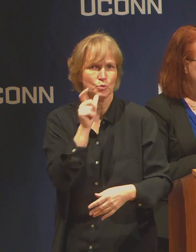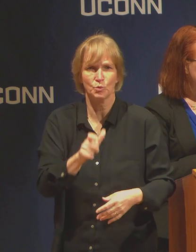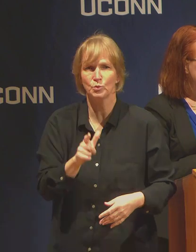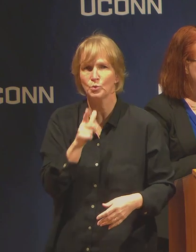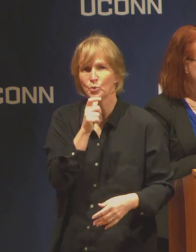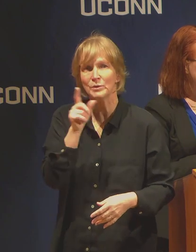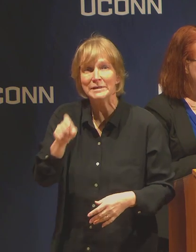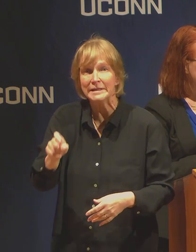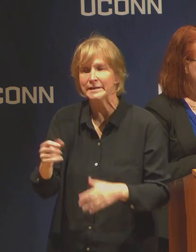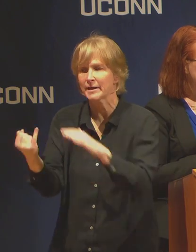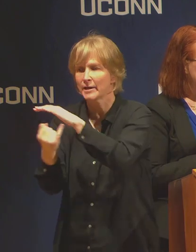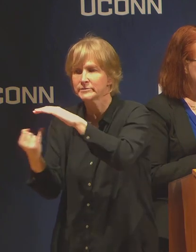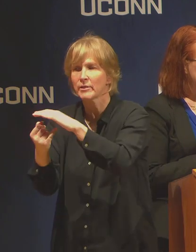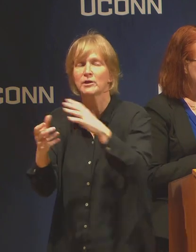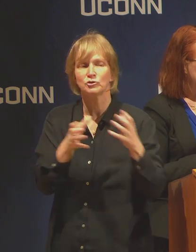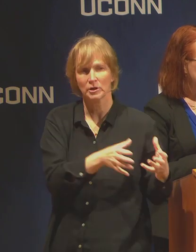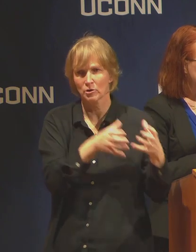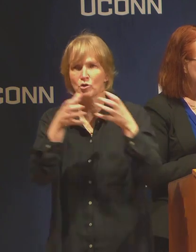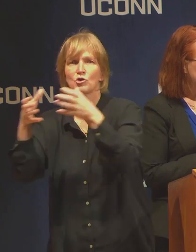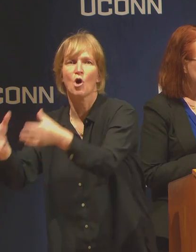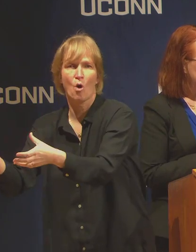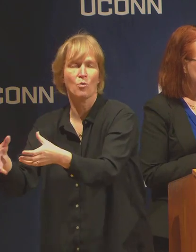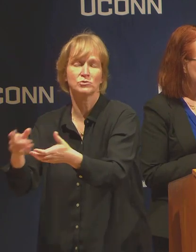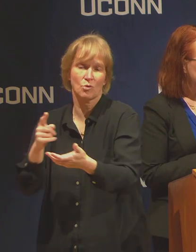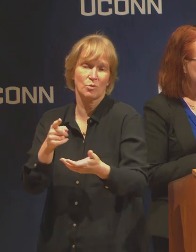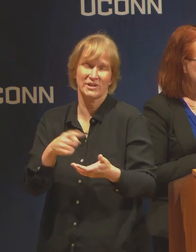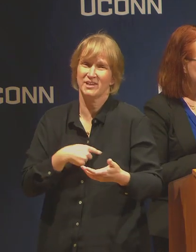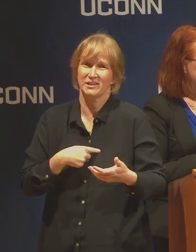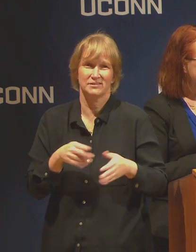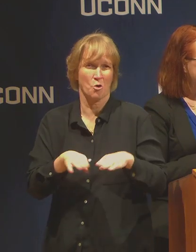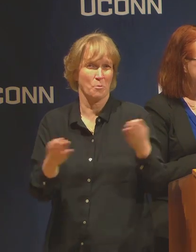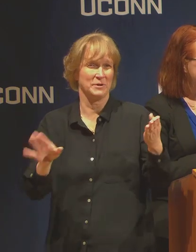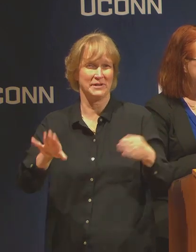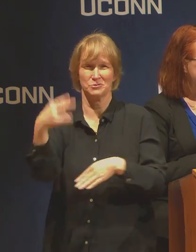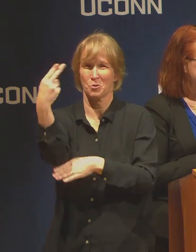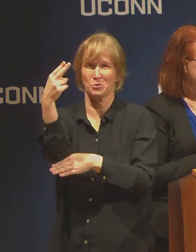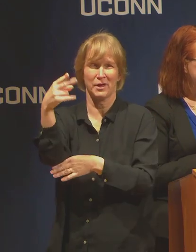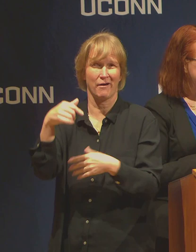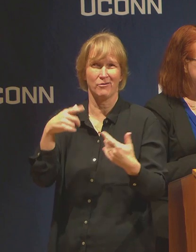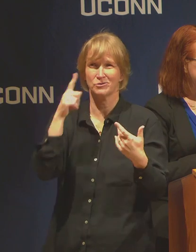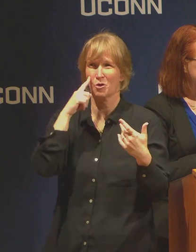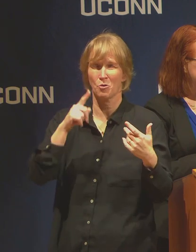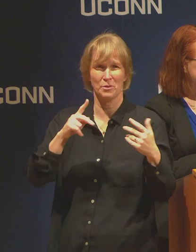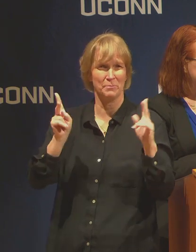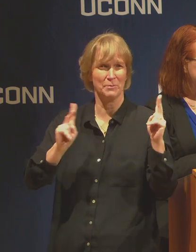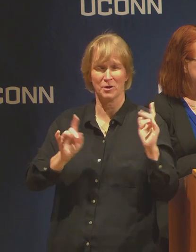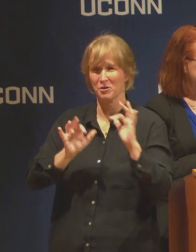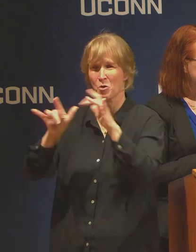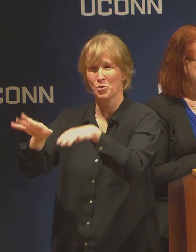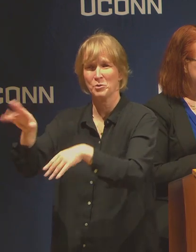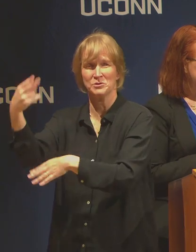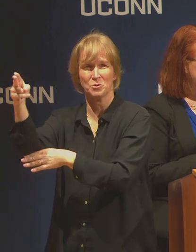helpful to the states in this crisis. It makes you proud to be part of UCONN,